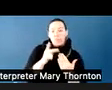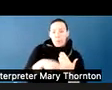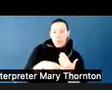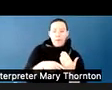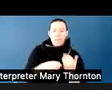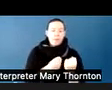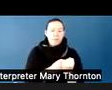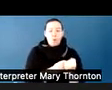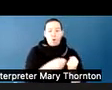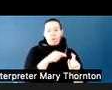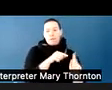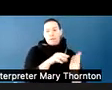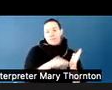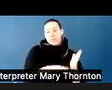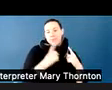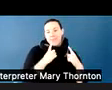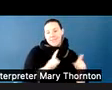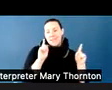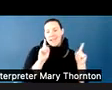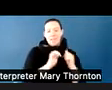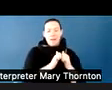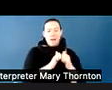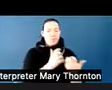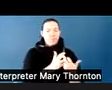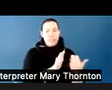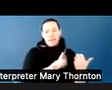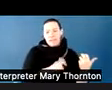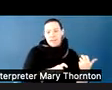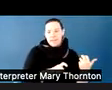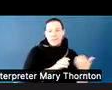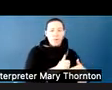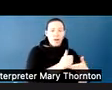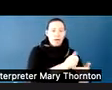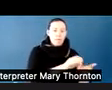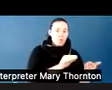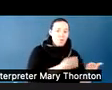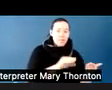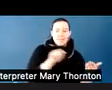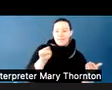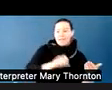of meeting their needs and helping the students and the staff to manage the unique needs that